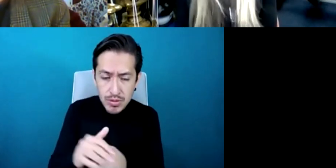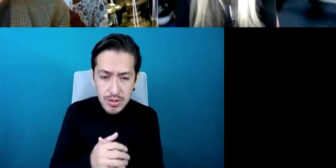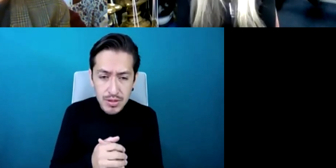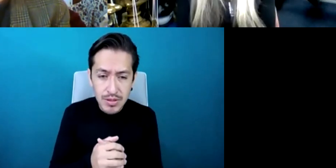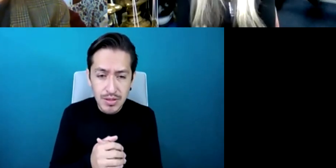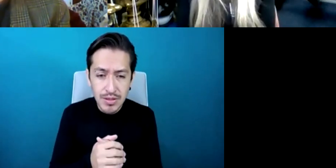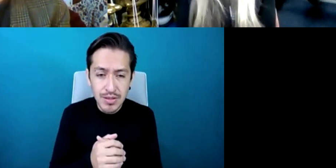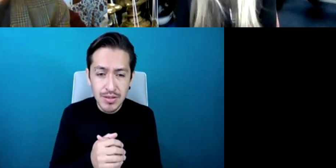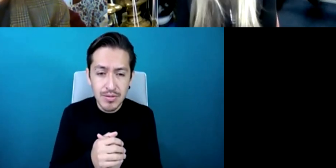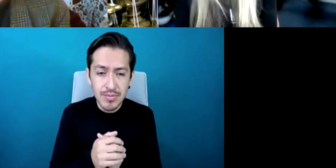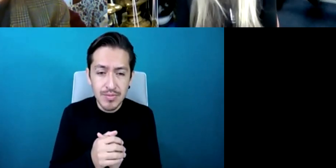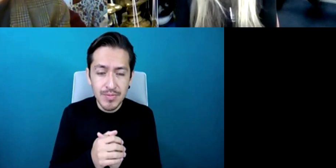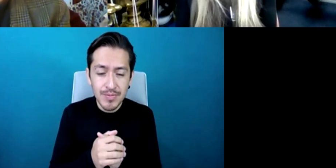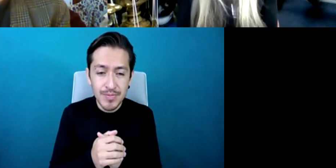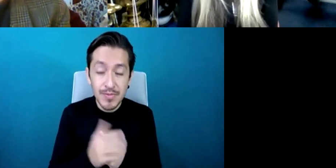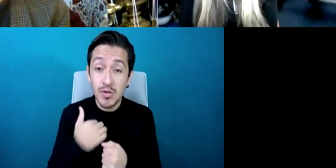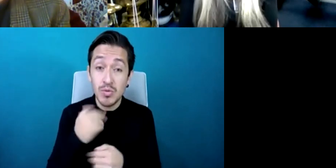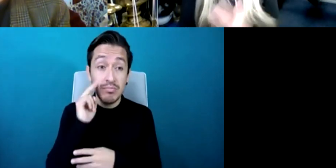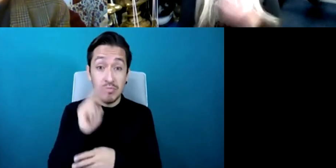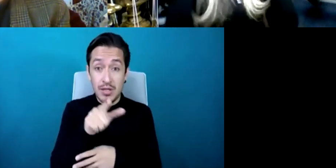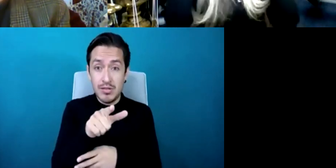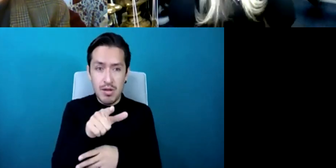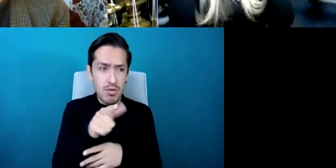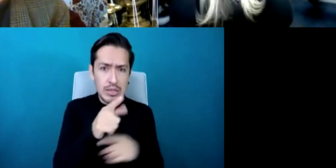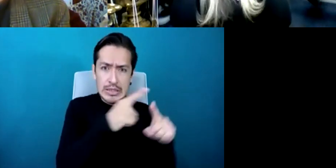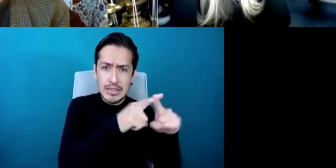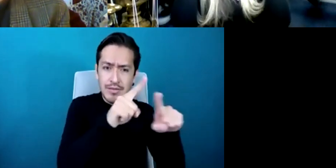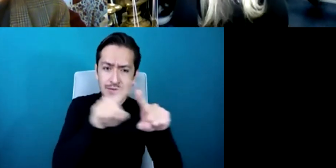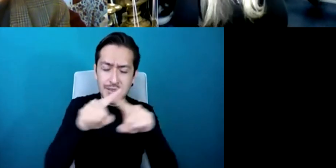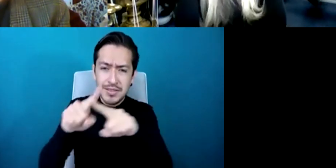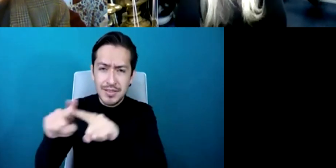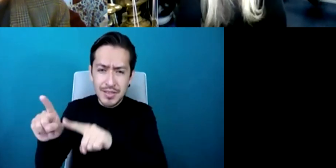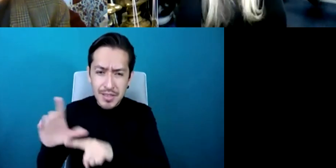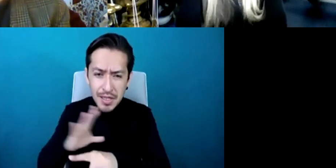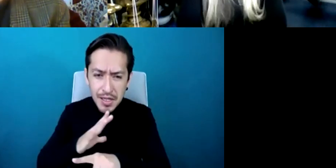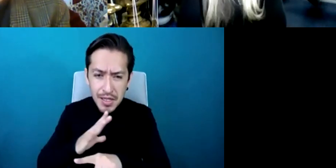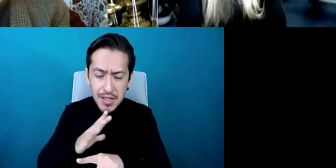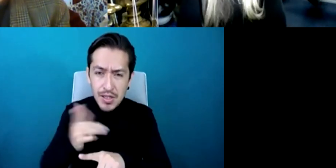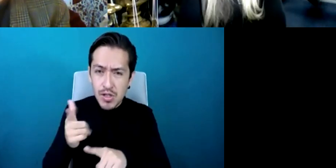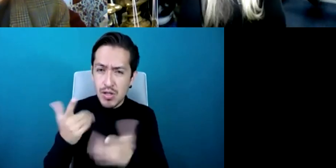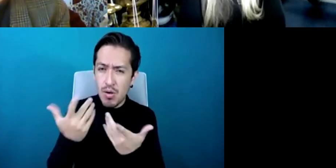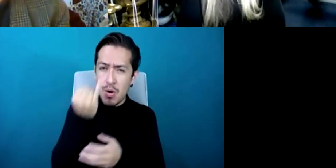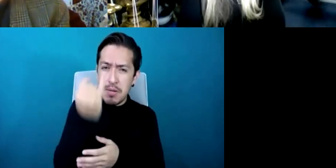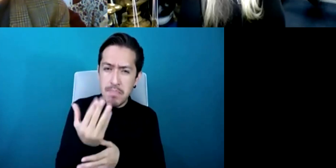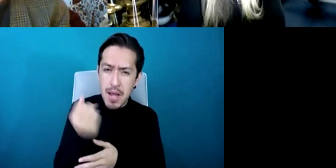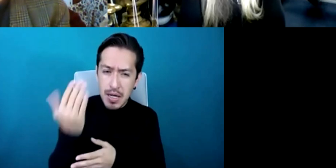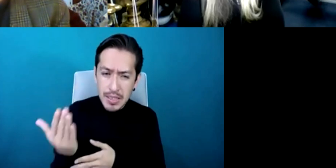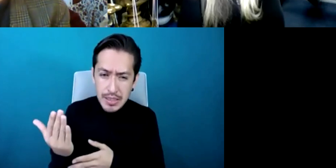for me to see this collection and I still have very very vivid images of that visit and the sheer